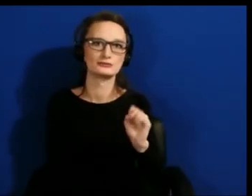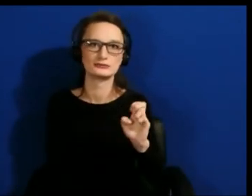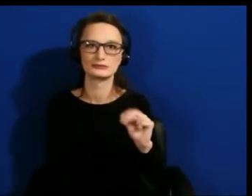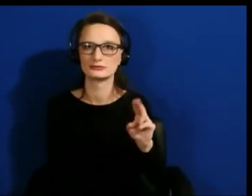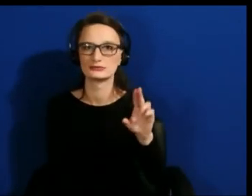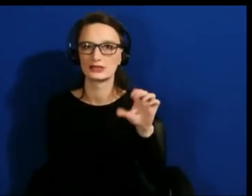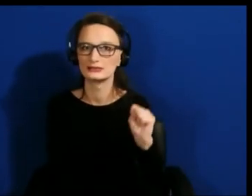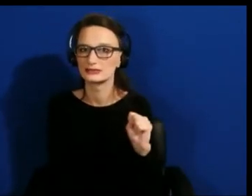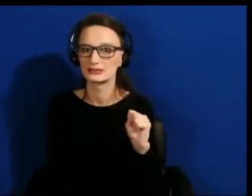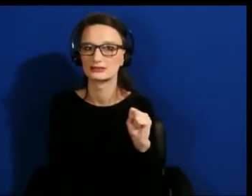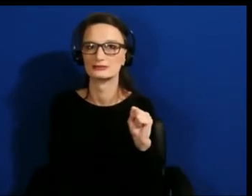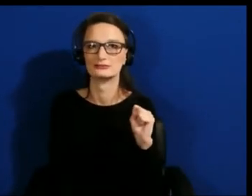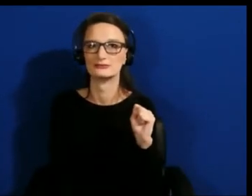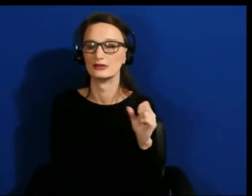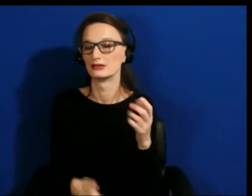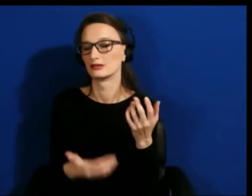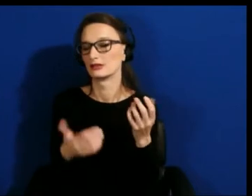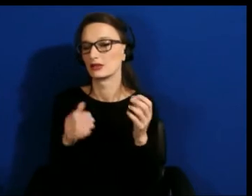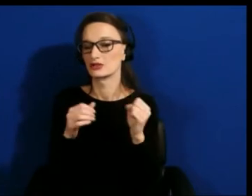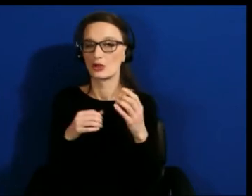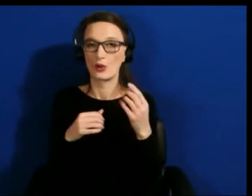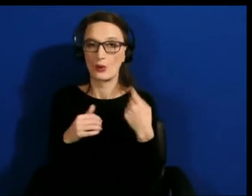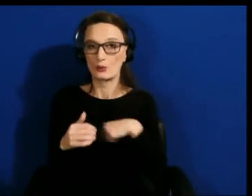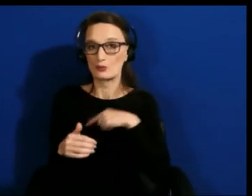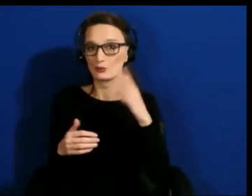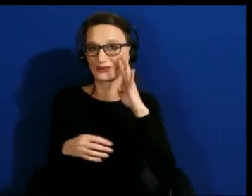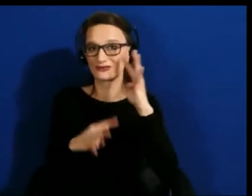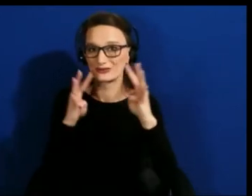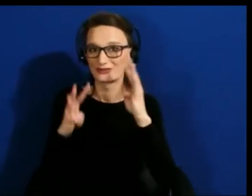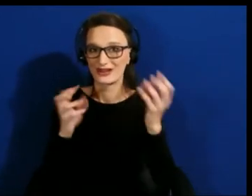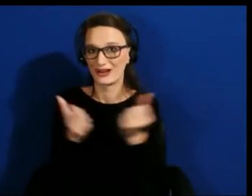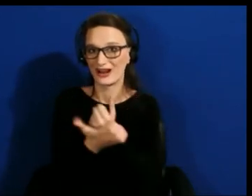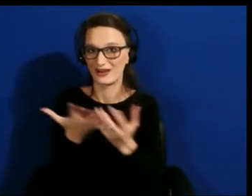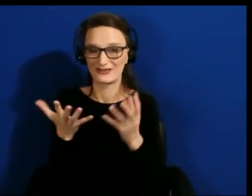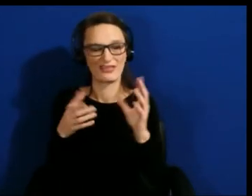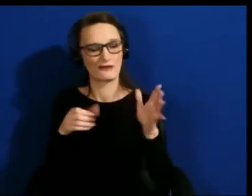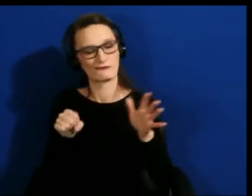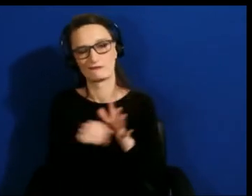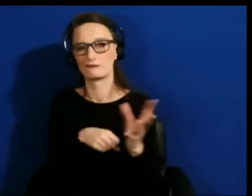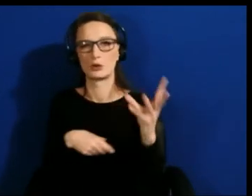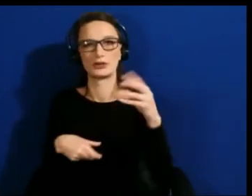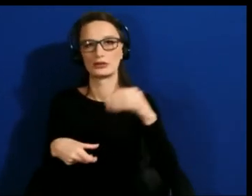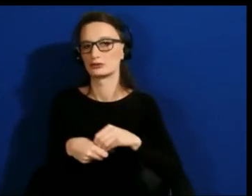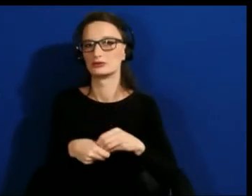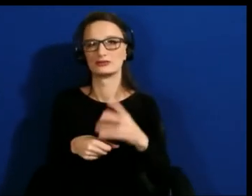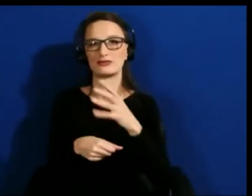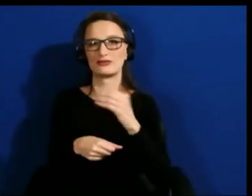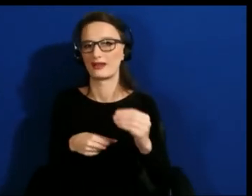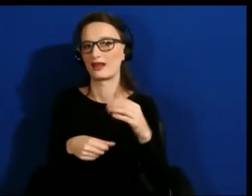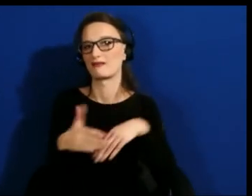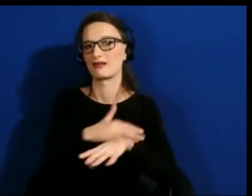that result, what we create, is a fully inclusive and accessible experience at the end.